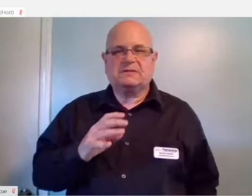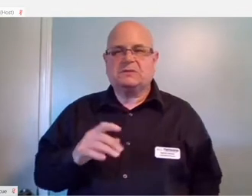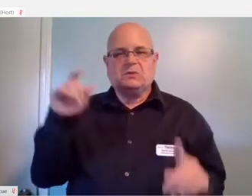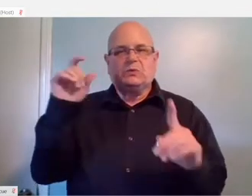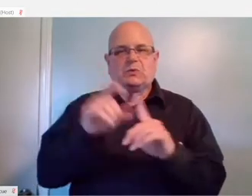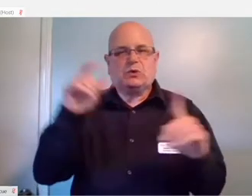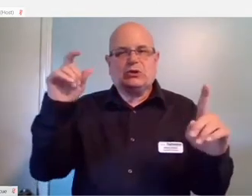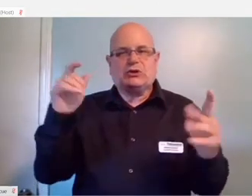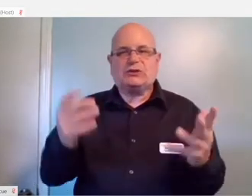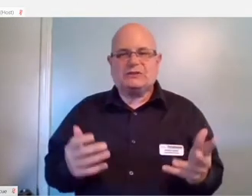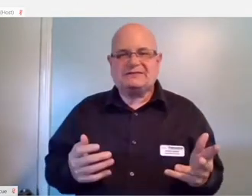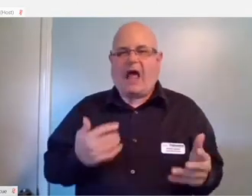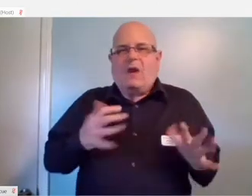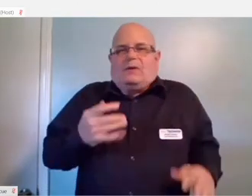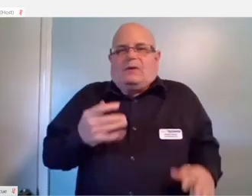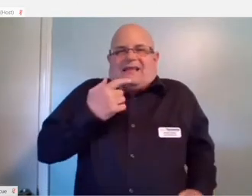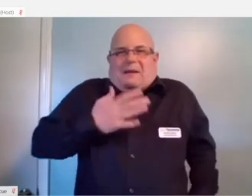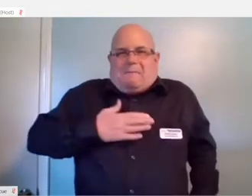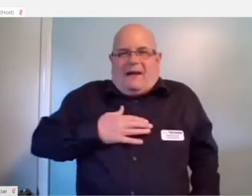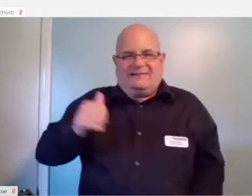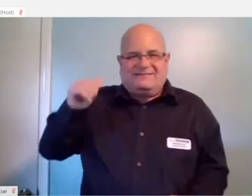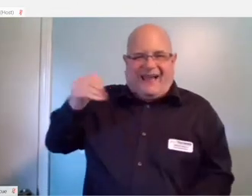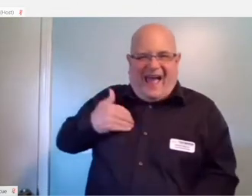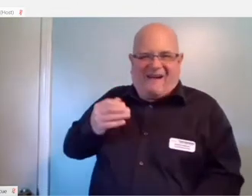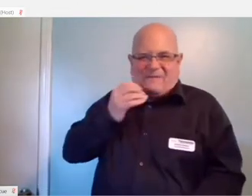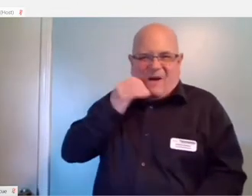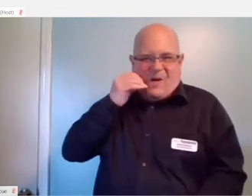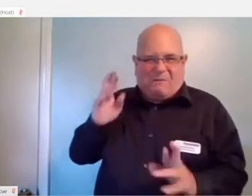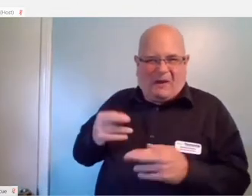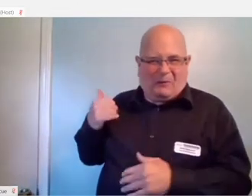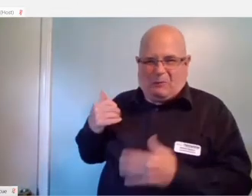I don't want to say it because I have smart speakers right here in the room that I'm in.